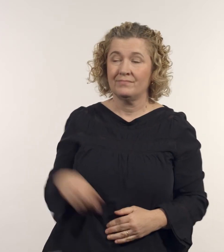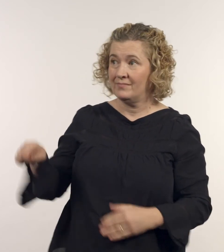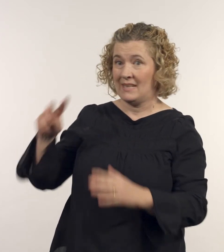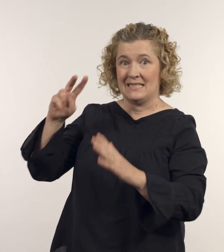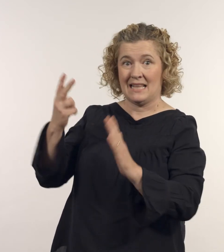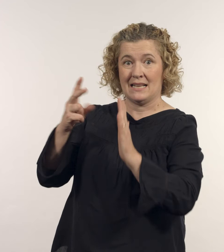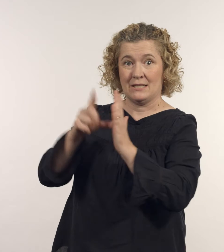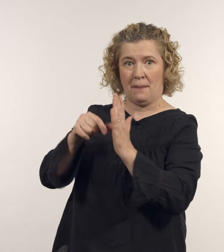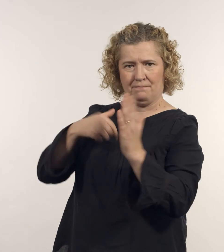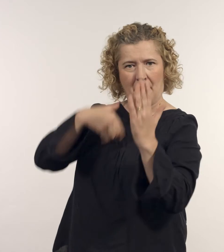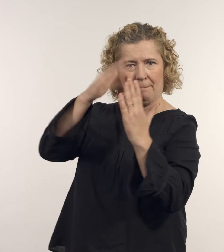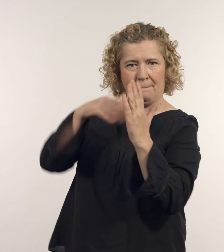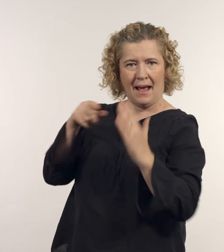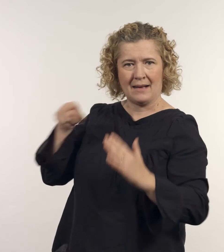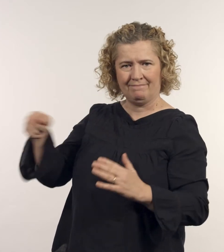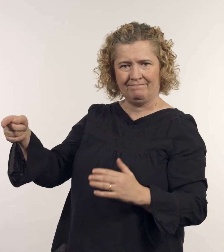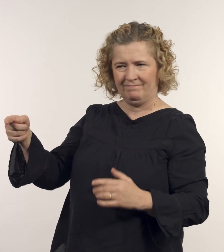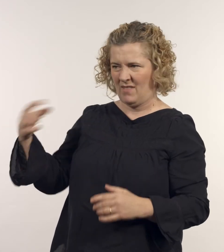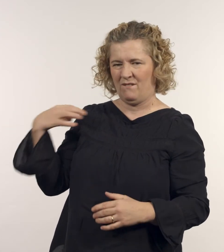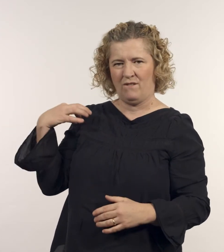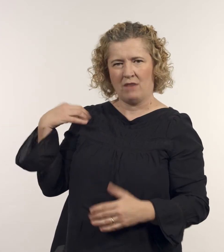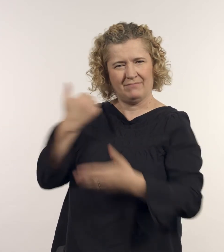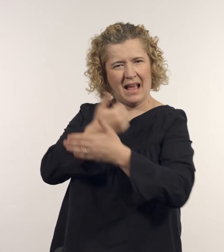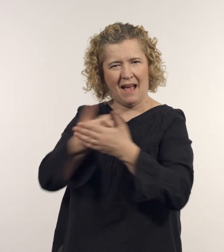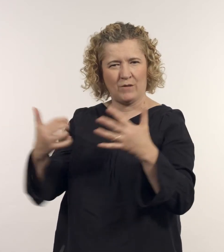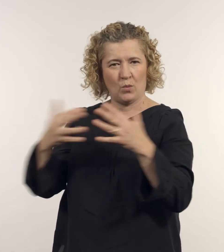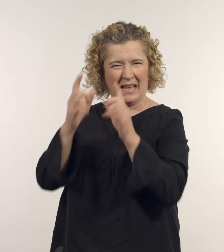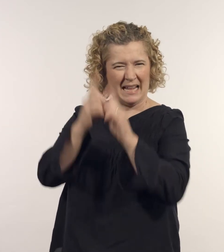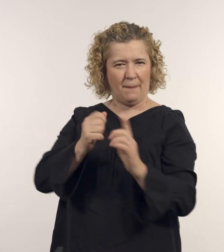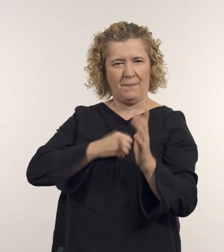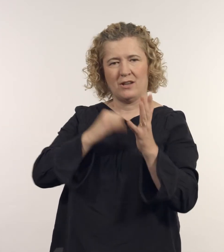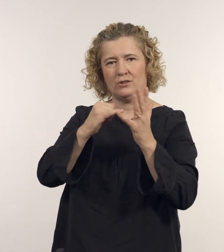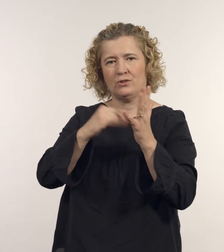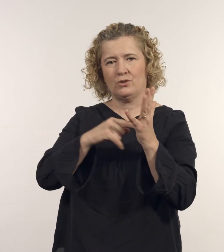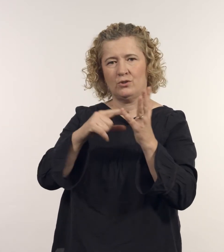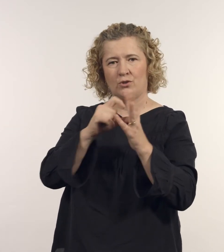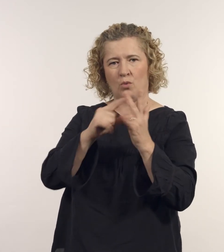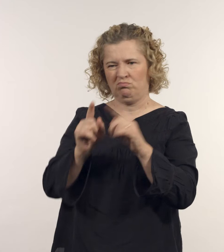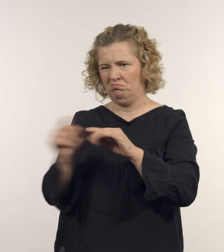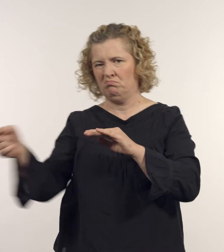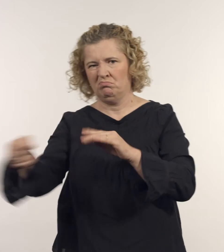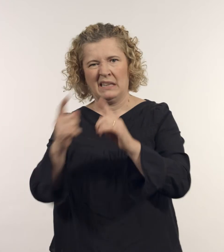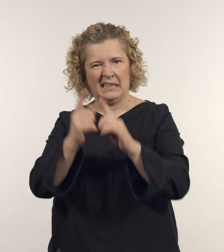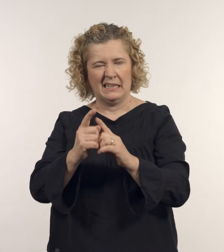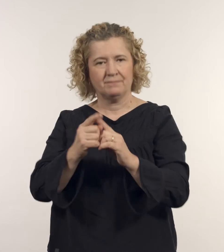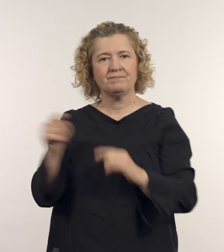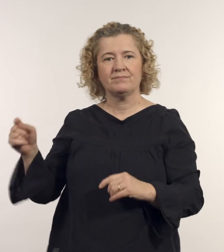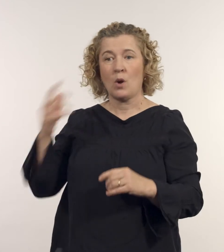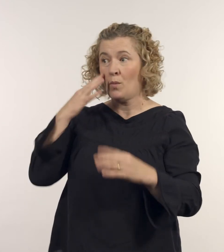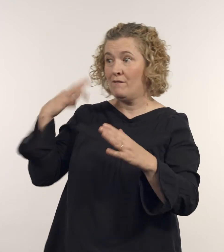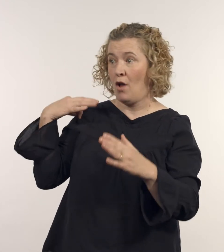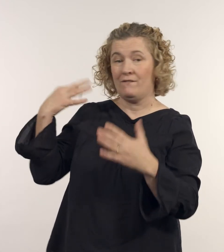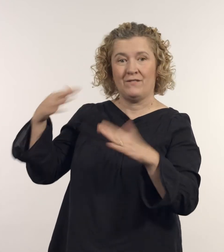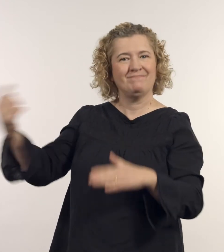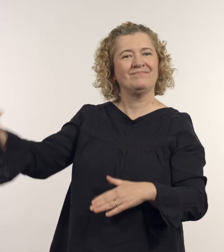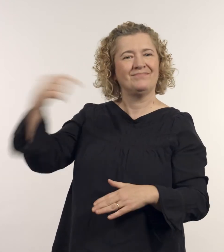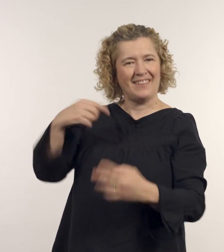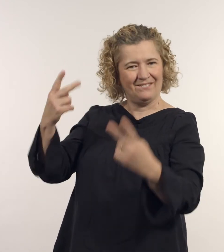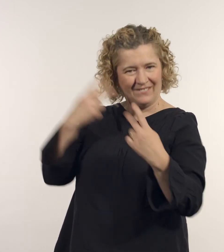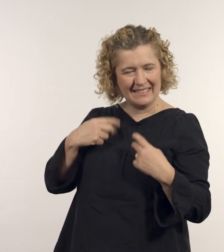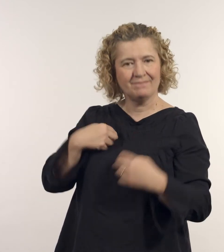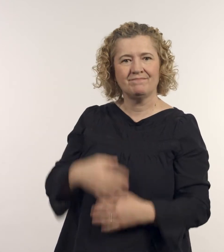‘This is the second time I’ve painted him. Fozz volunteers each week around the corner from my studio, and often drops around afterwards.